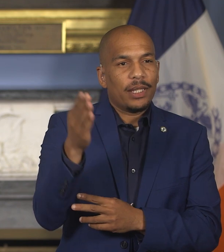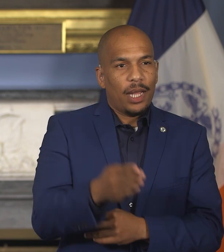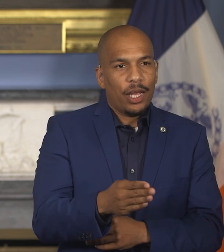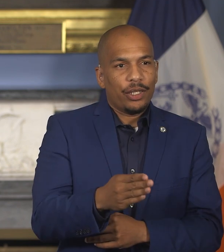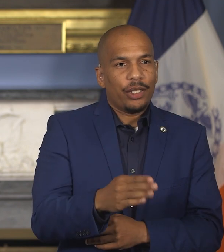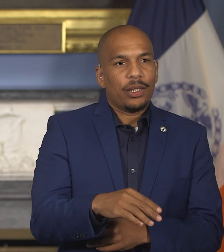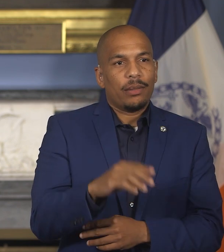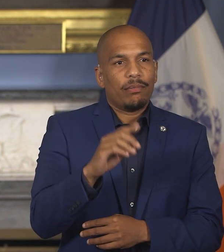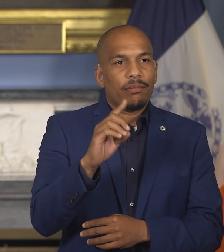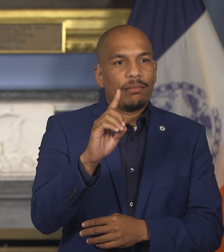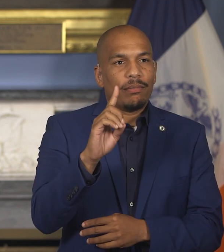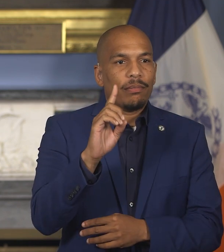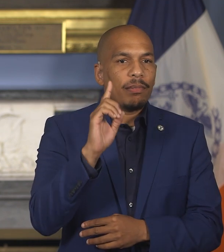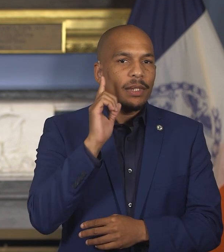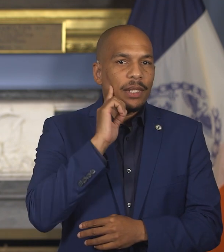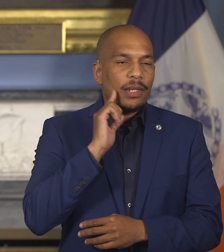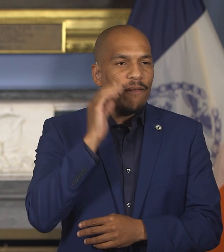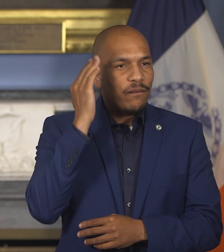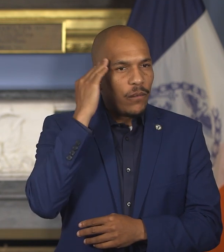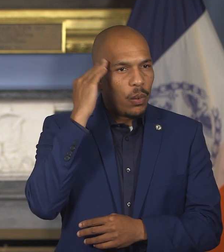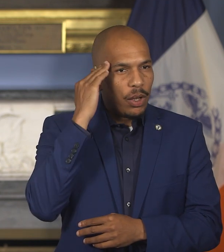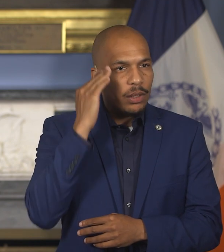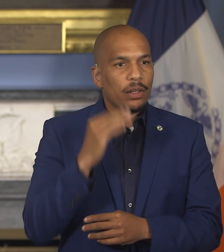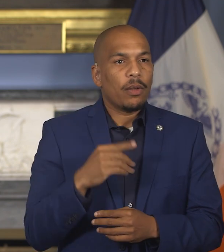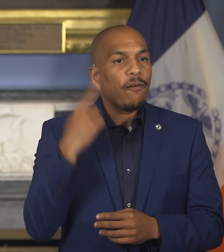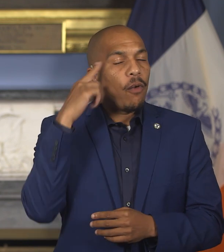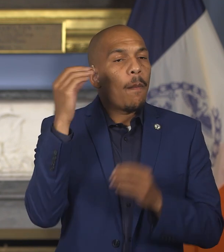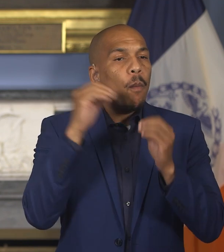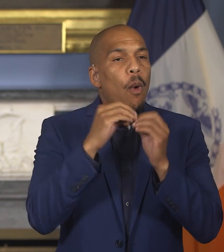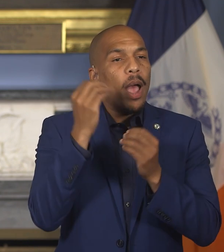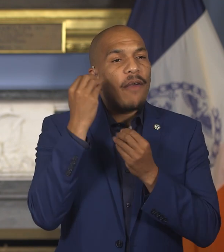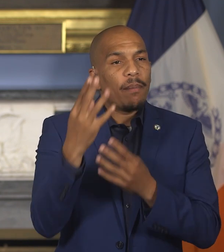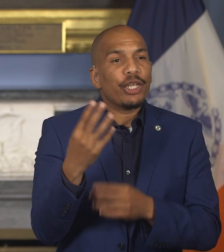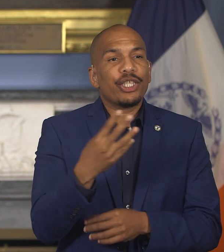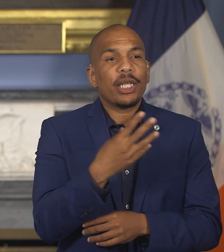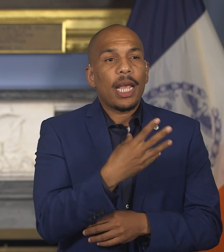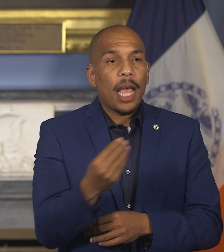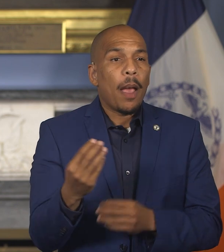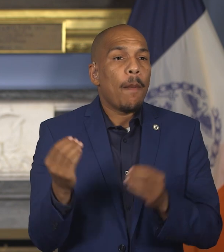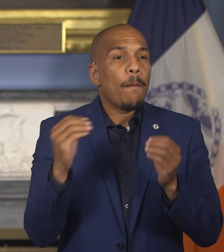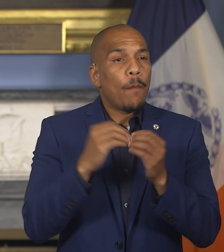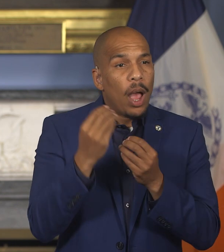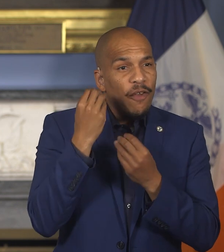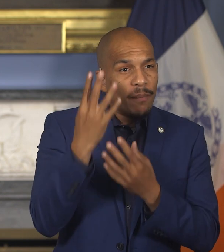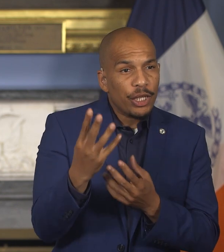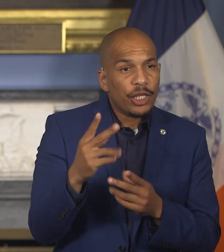And for more on the services our city provides for people with disabilities,